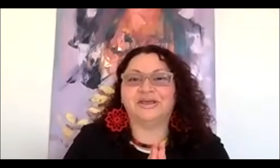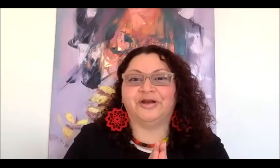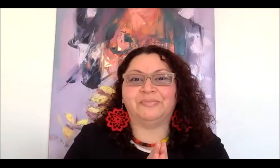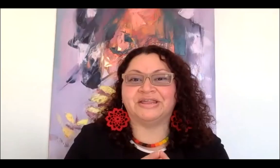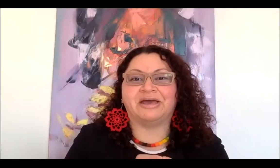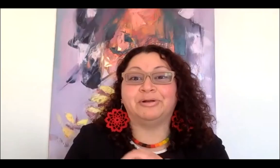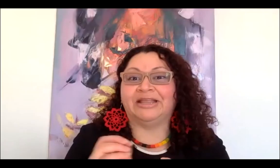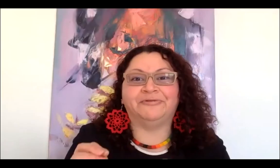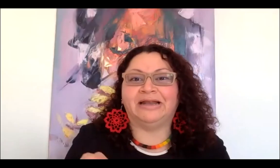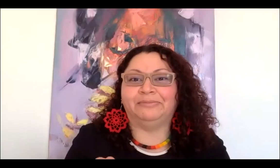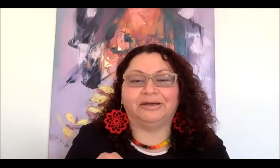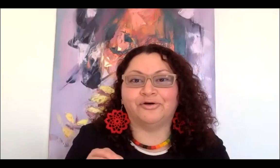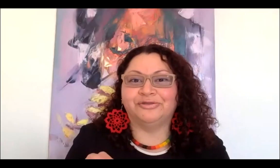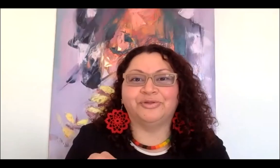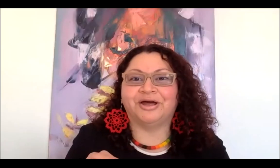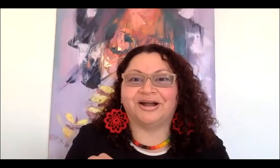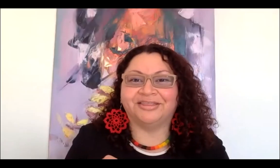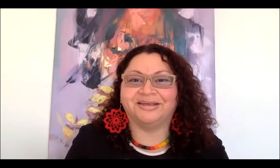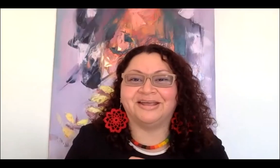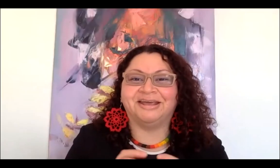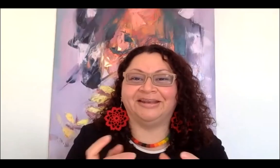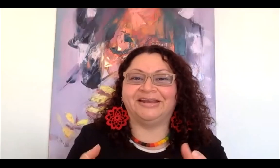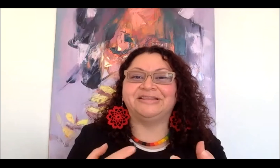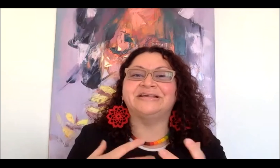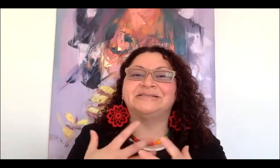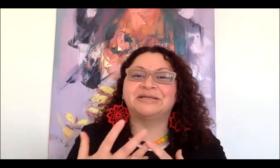Thank you very much, I will definitely be going to the garden, and it just